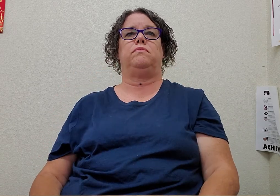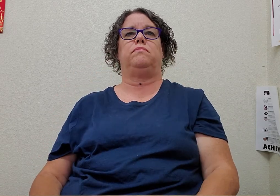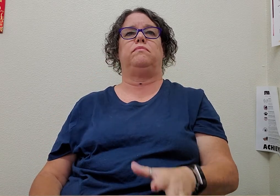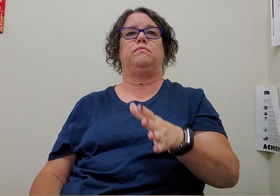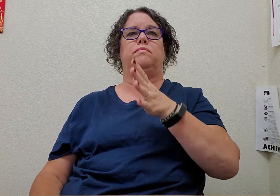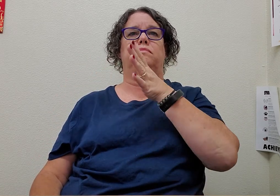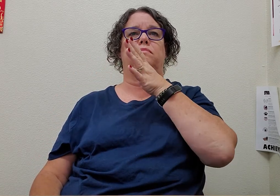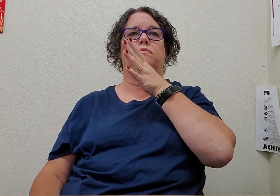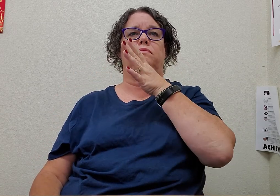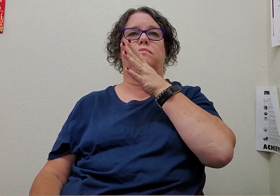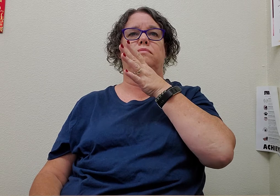mom/mother